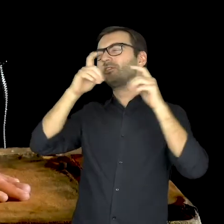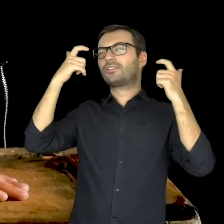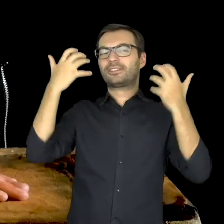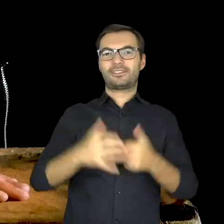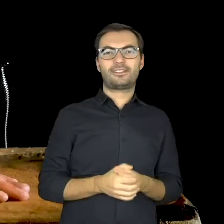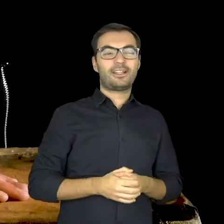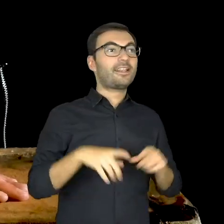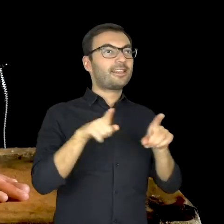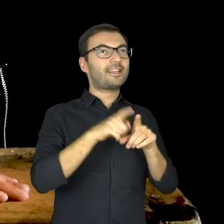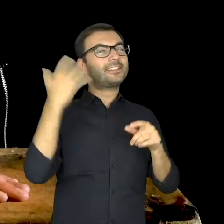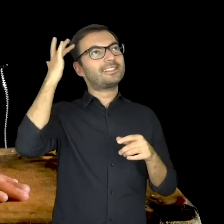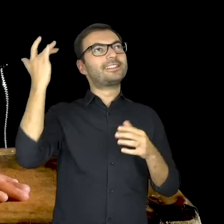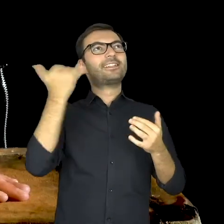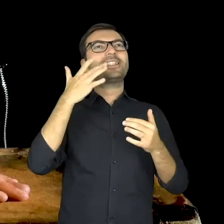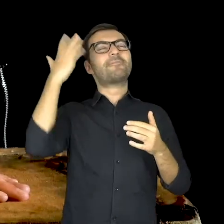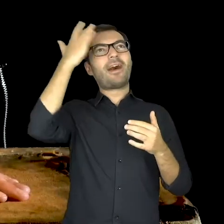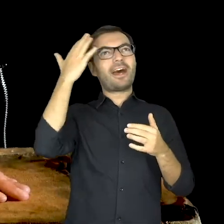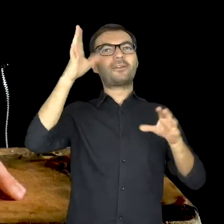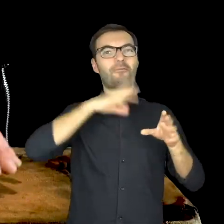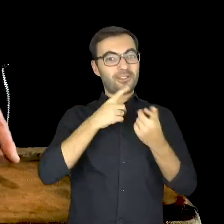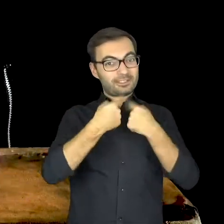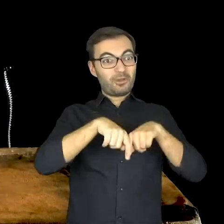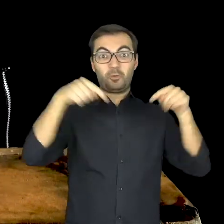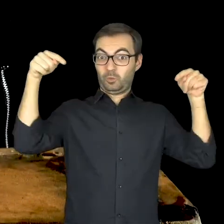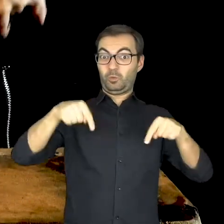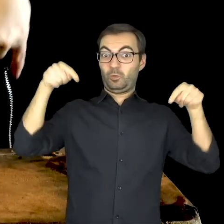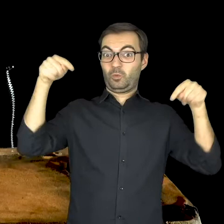But it can always come true